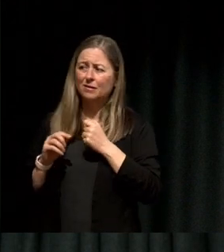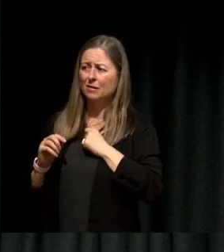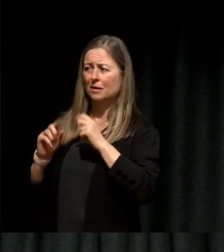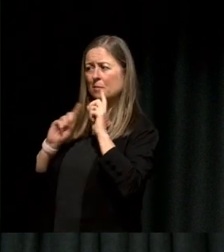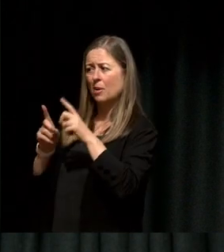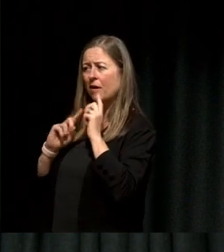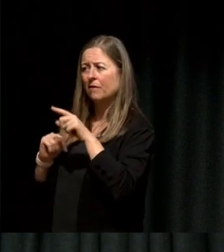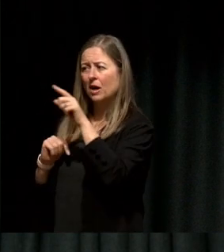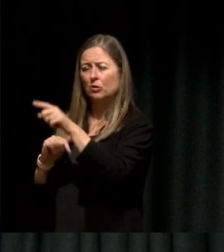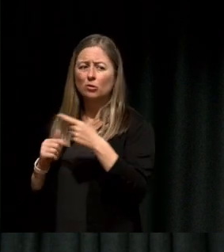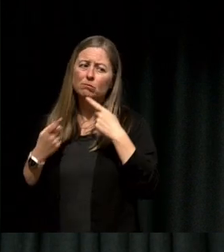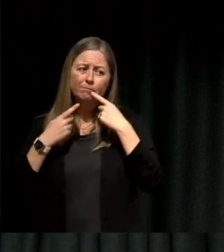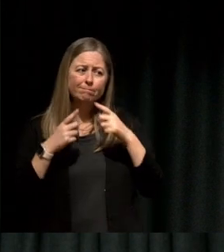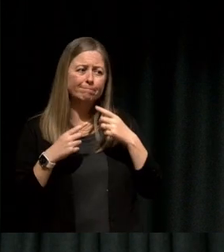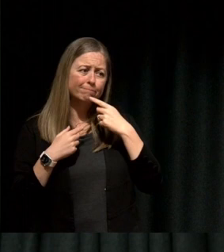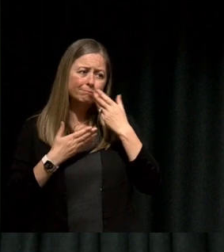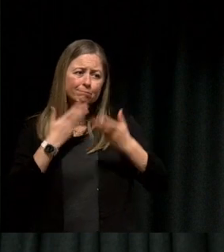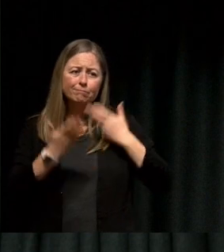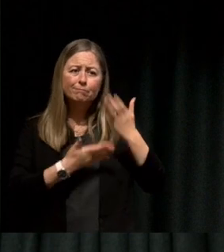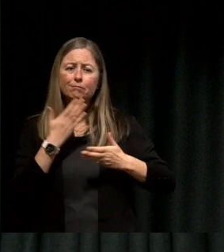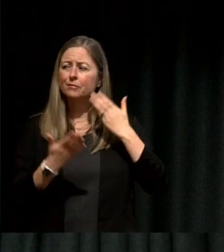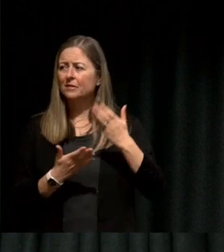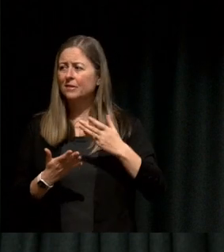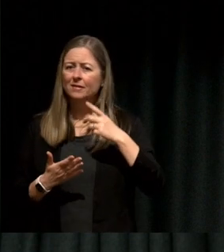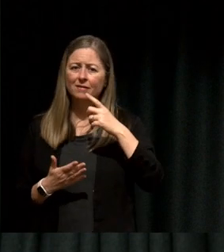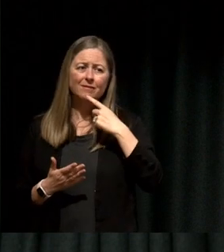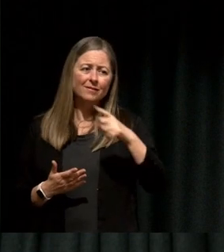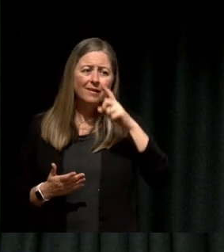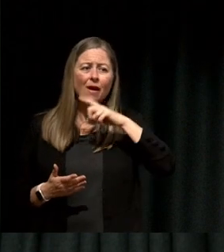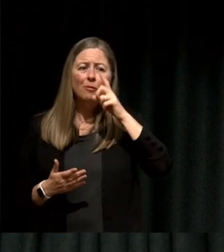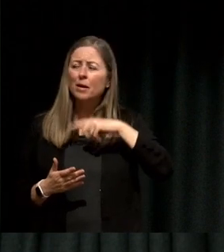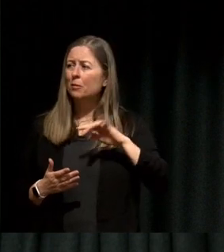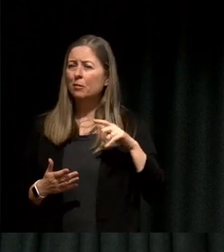If you need help we're a place at SAARI Collective can help you tell that in a way, or you know